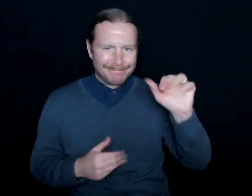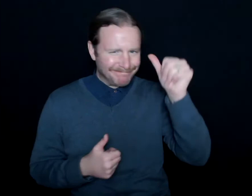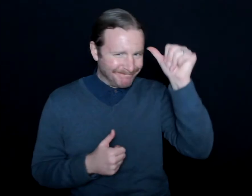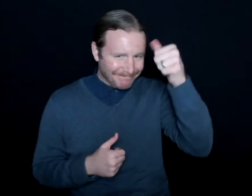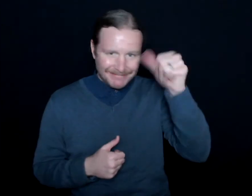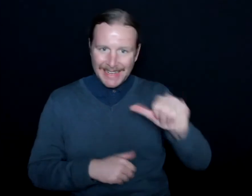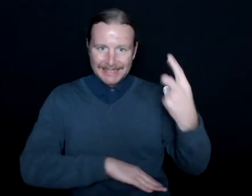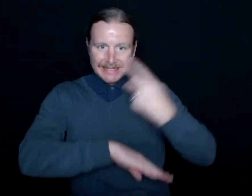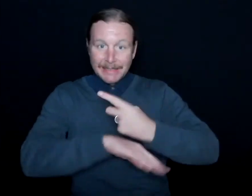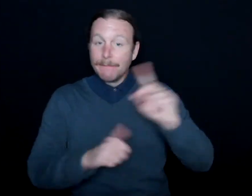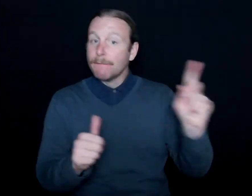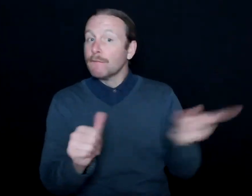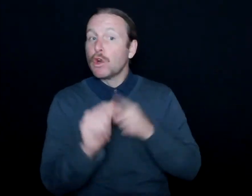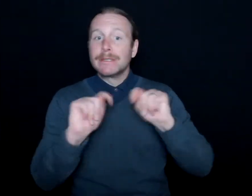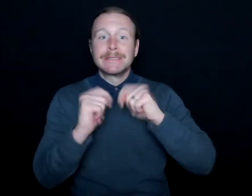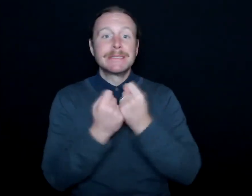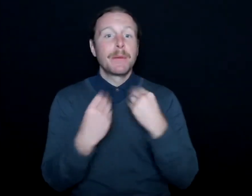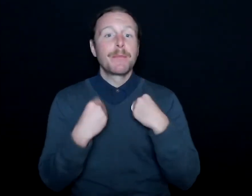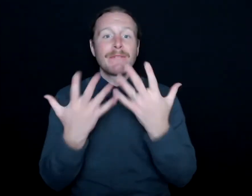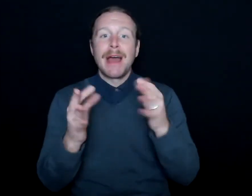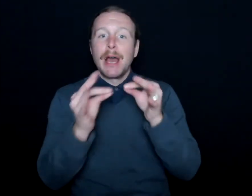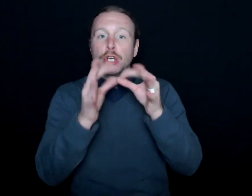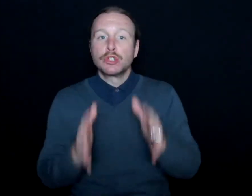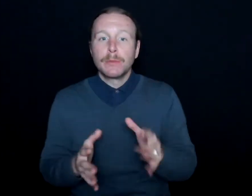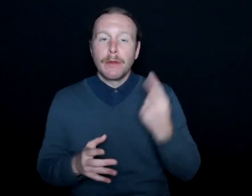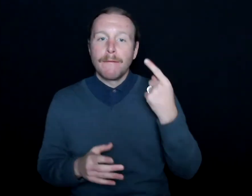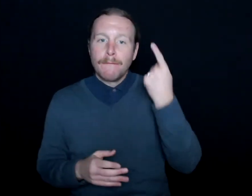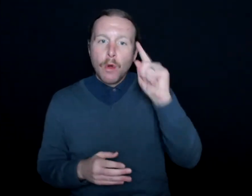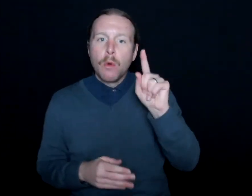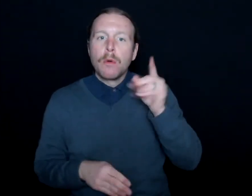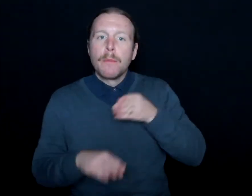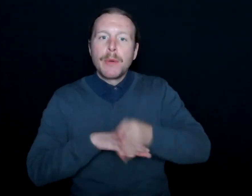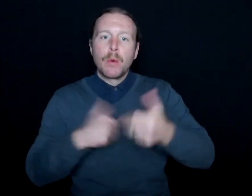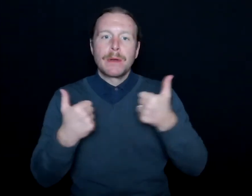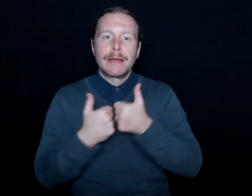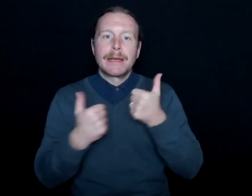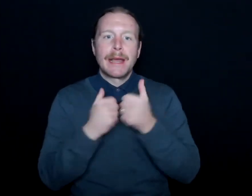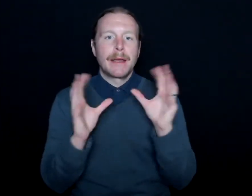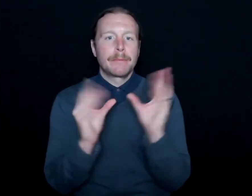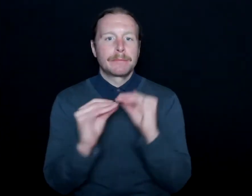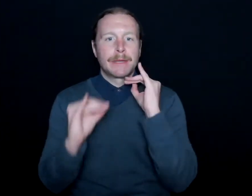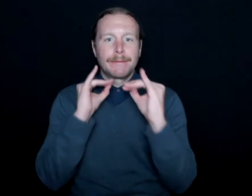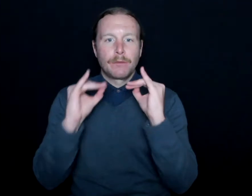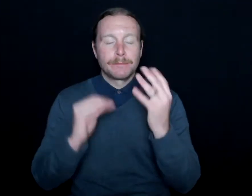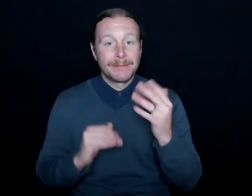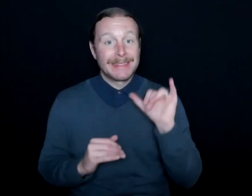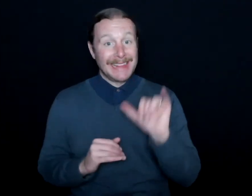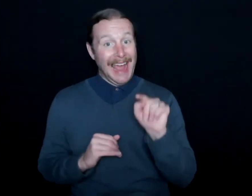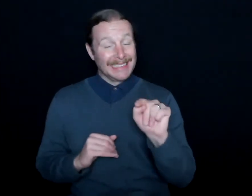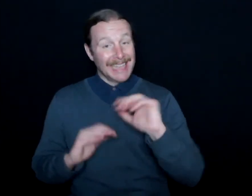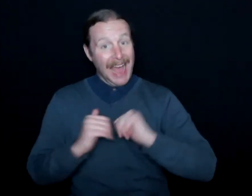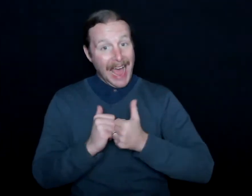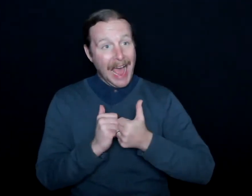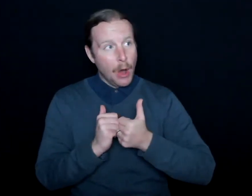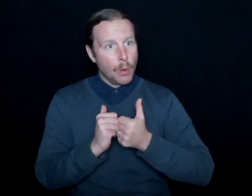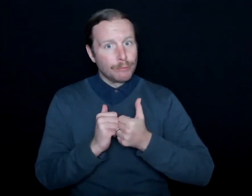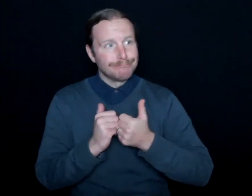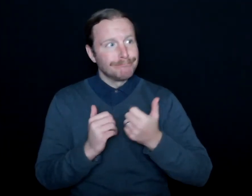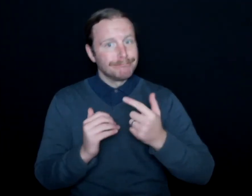as the first team to provide a sign language interpreter for their post-game press conferences. So that is how I convinced them.